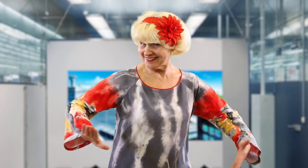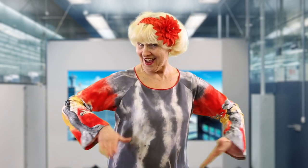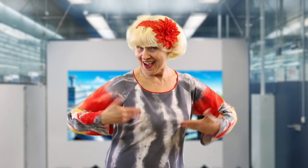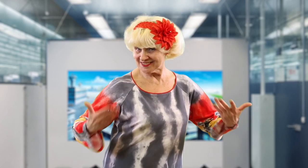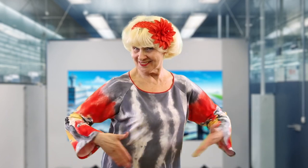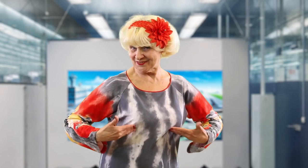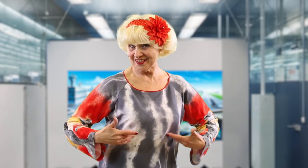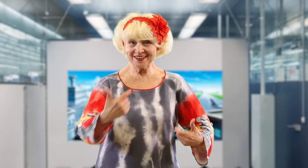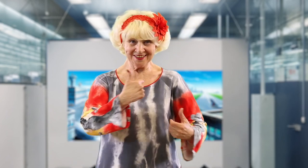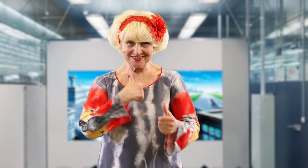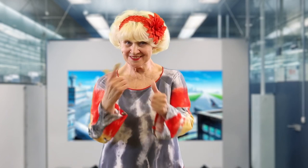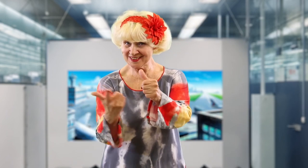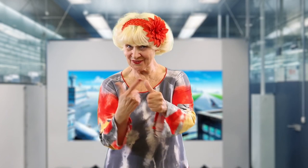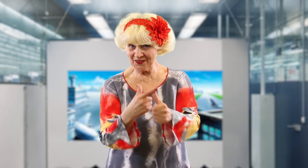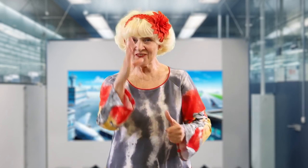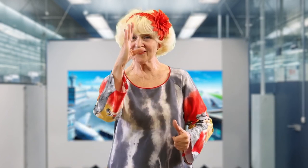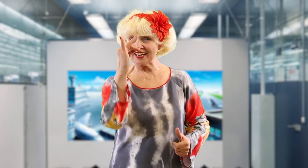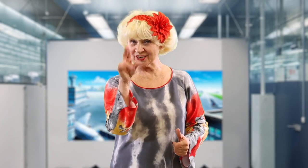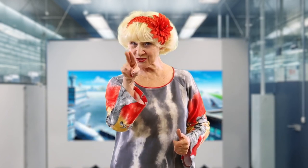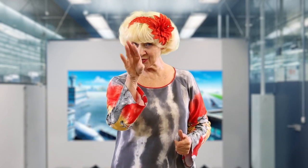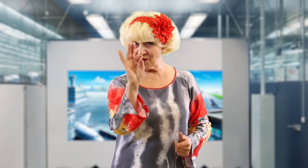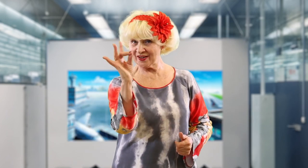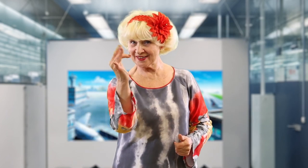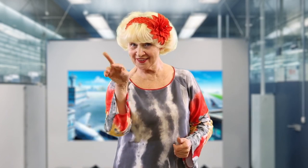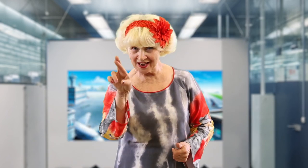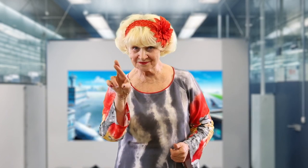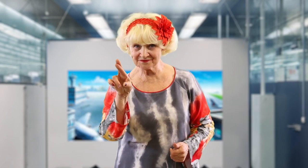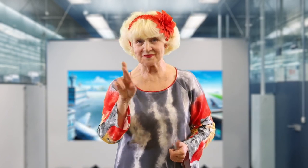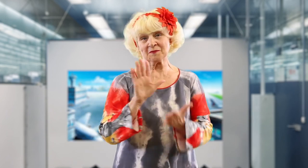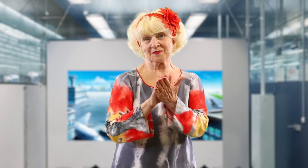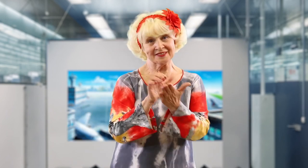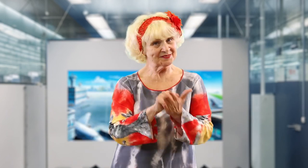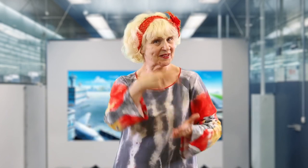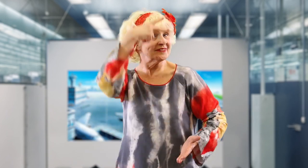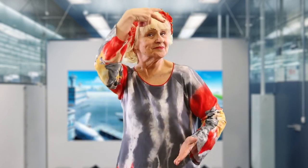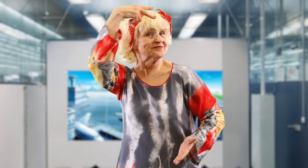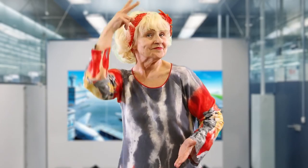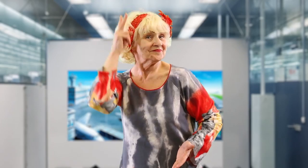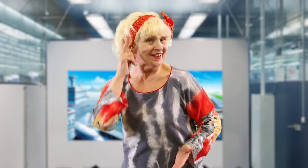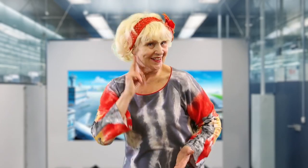[Interpreter]: Hello! My name is Victoria and this is my name sign.